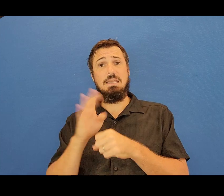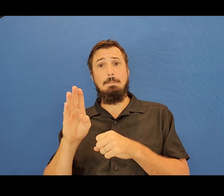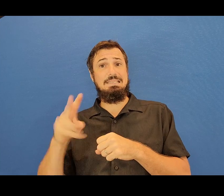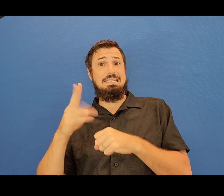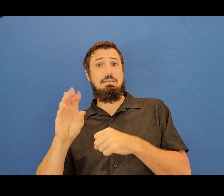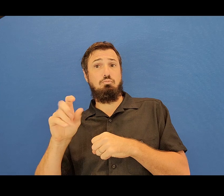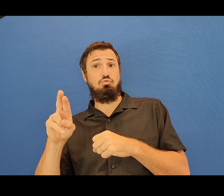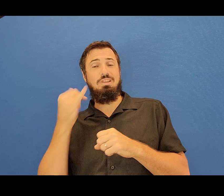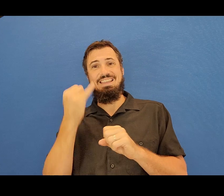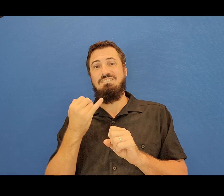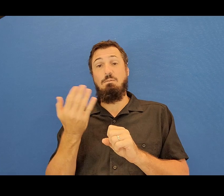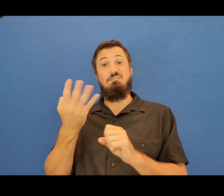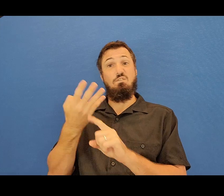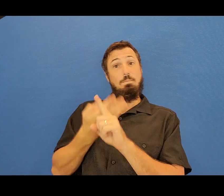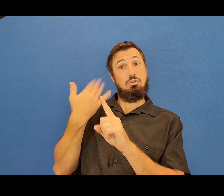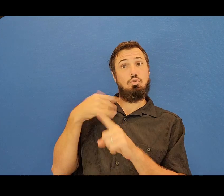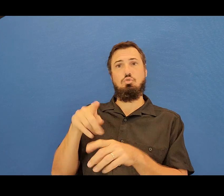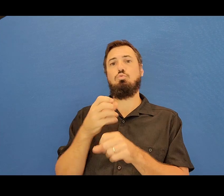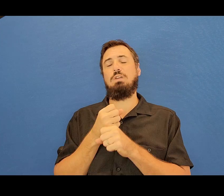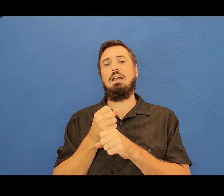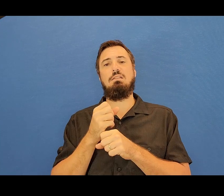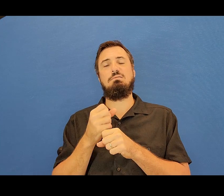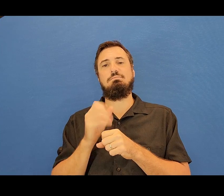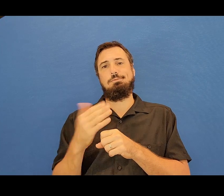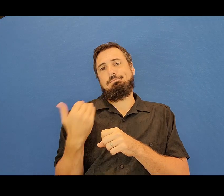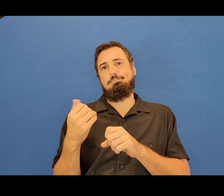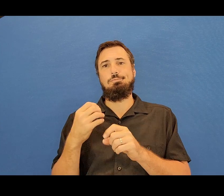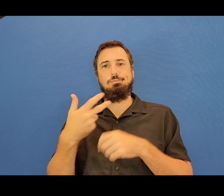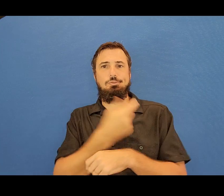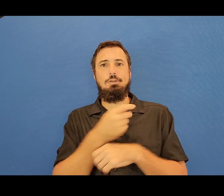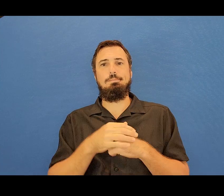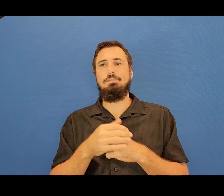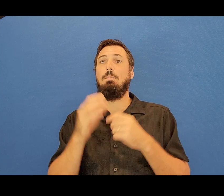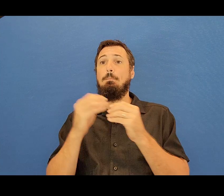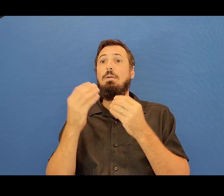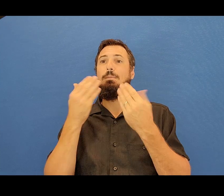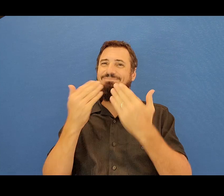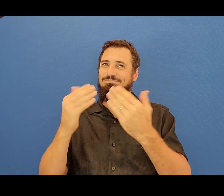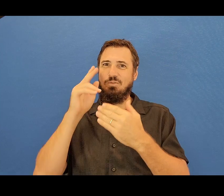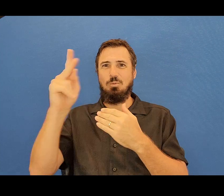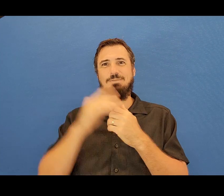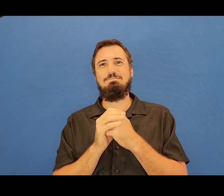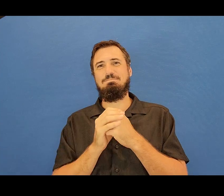For a list of locations, please visit Kauai.gov/vaccine Mahalo Kauaʻi!